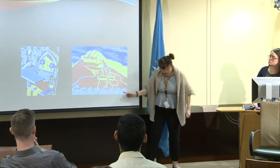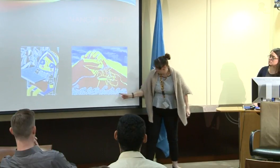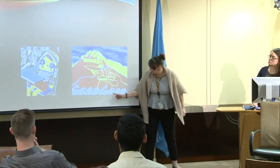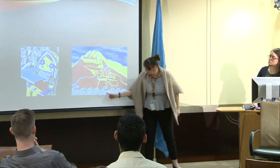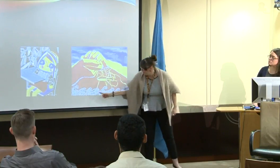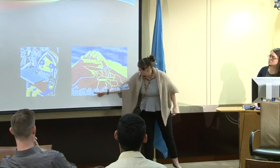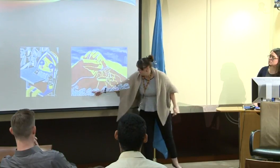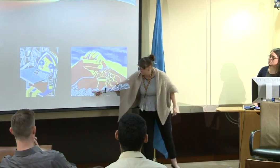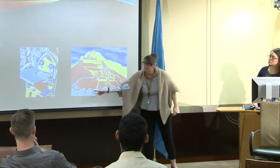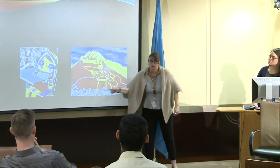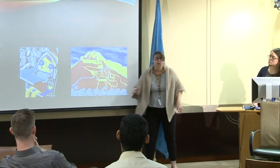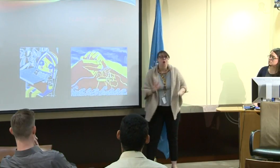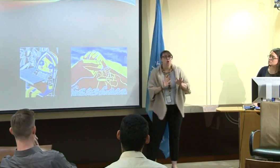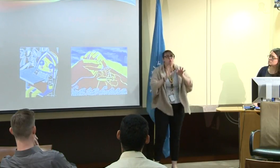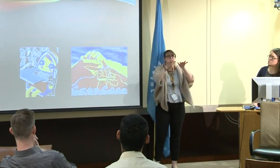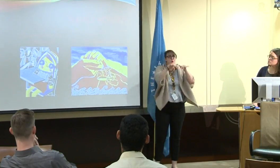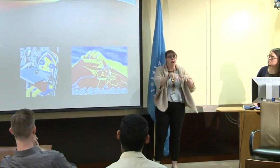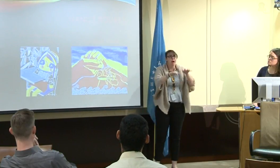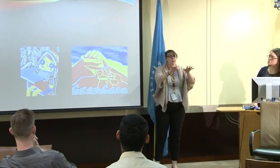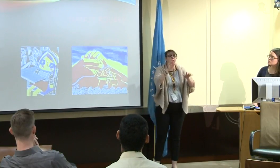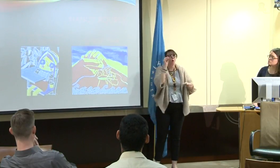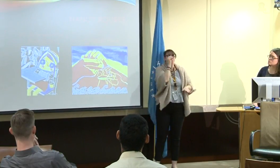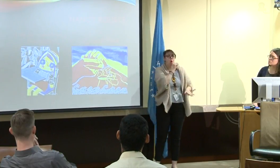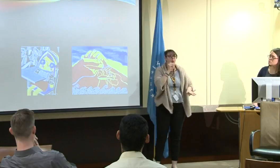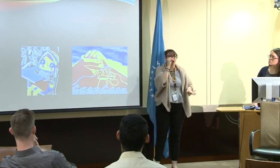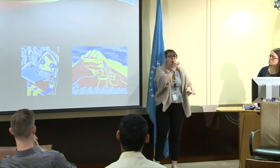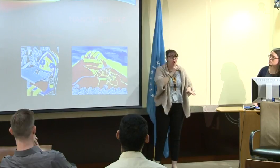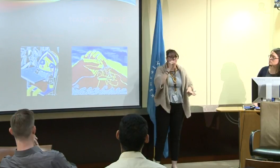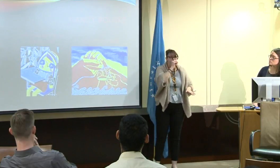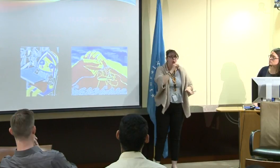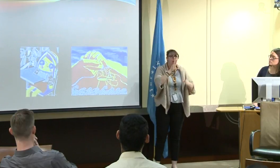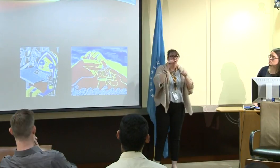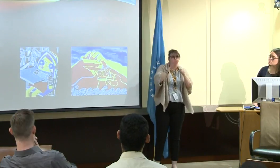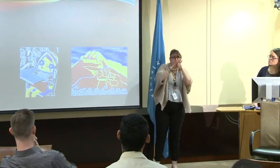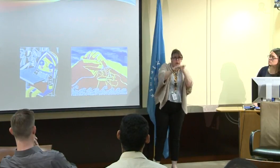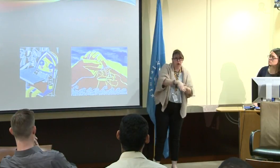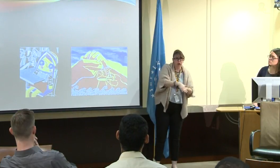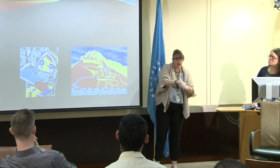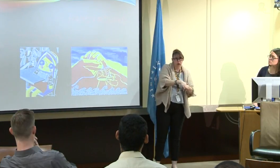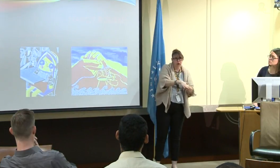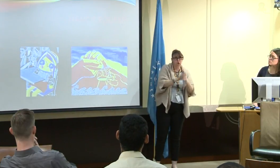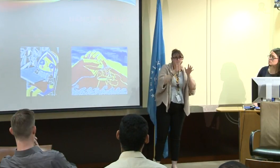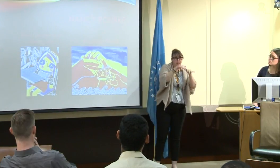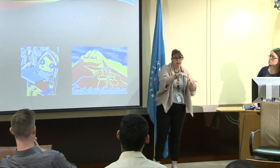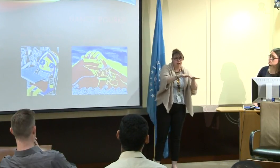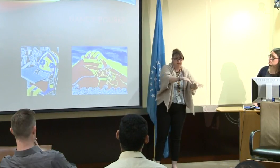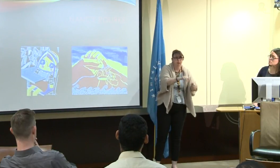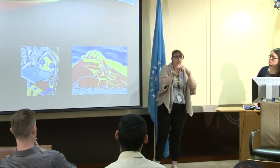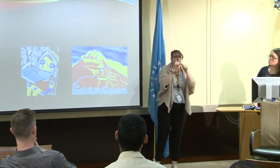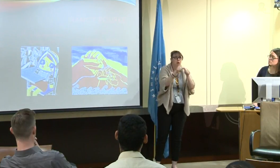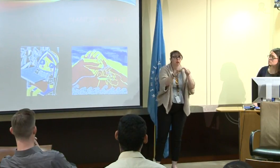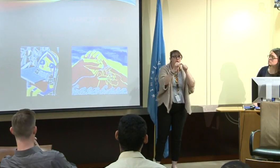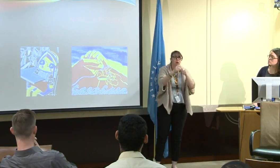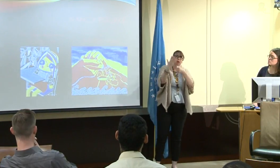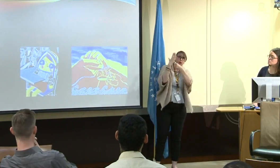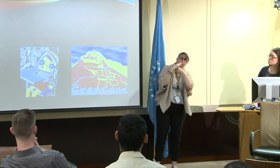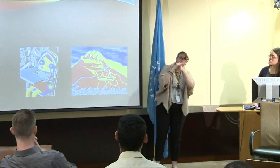to defend American Sign Language from the waves of oralism and depression.